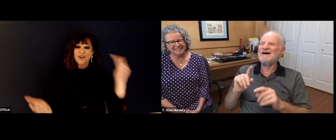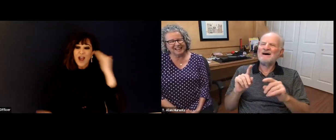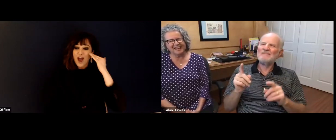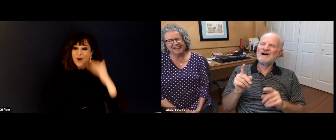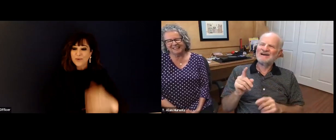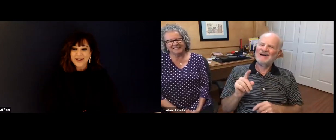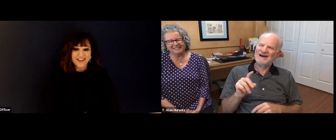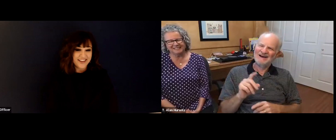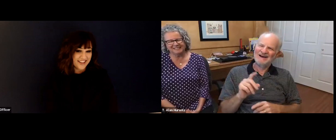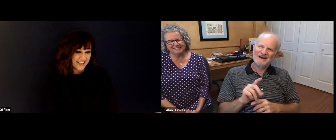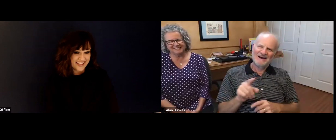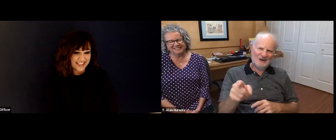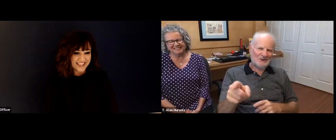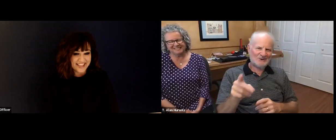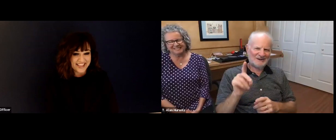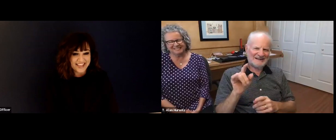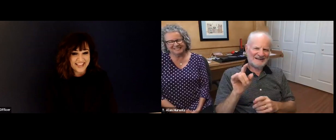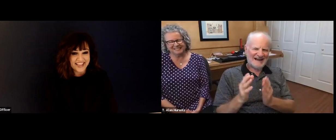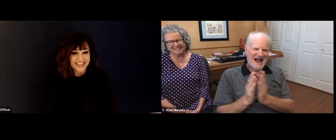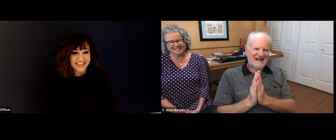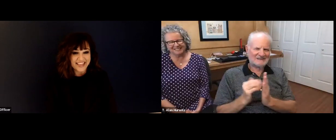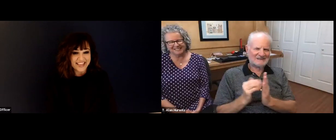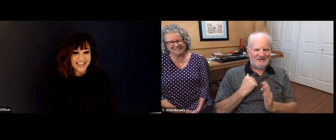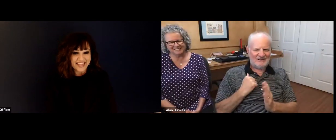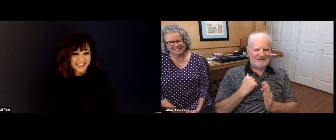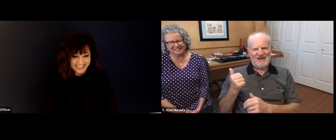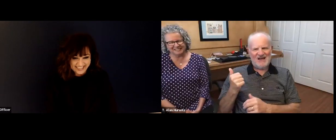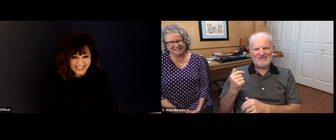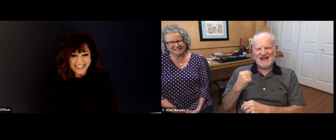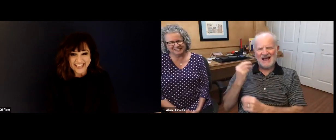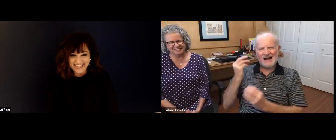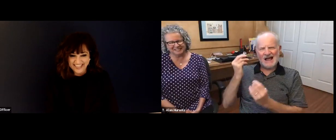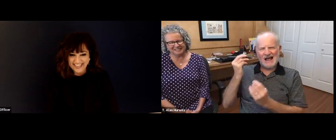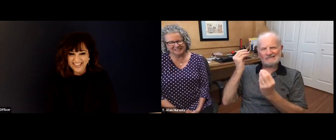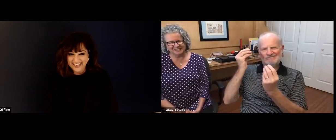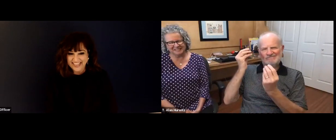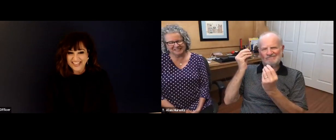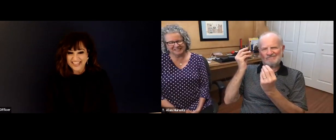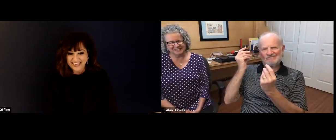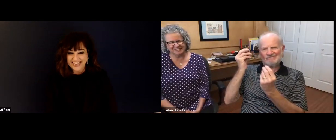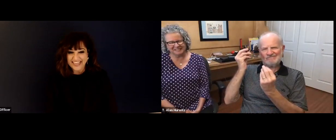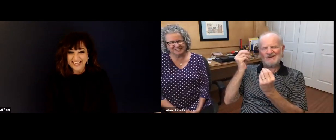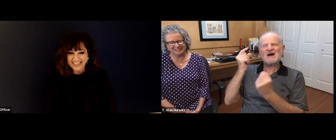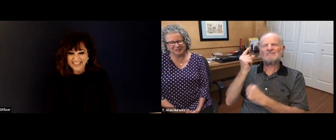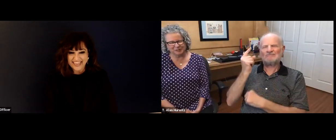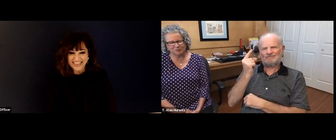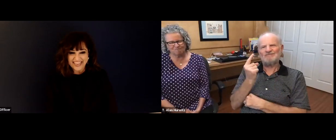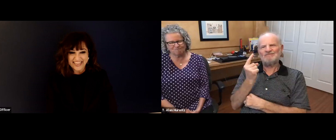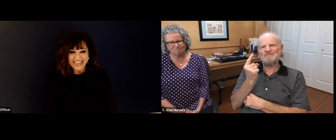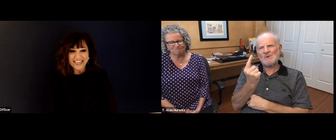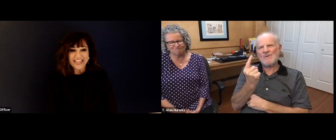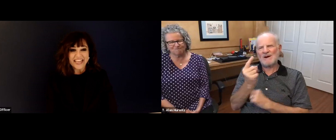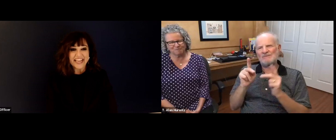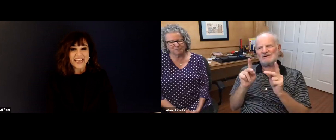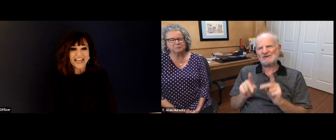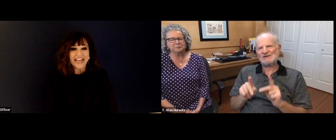I don't know that that will ever happen. But after code is success, you know, maybe never say never. Who knows? That's right. You